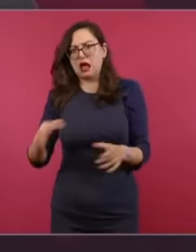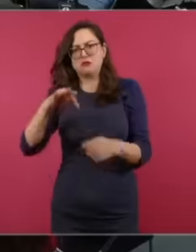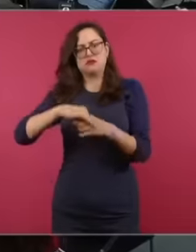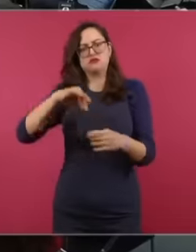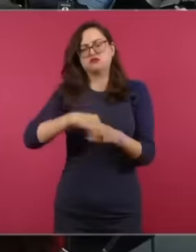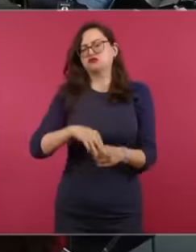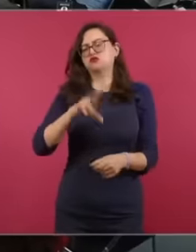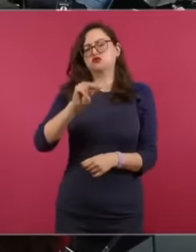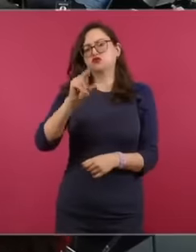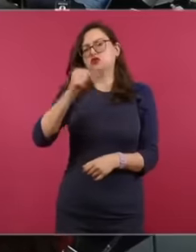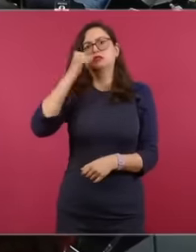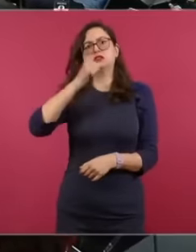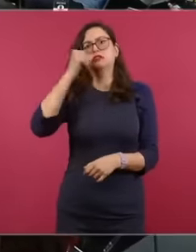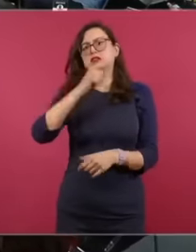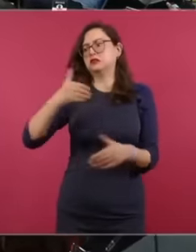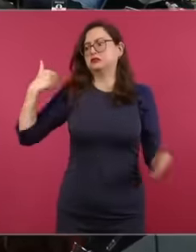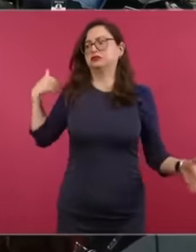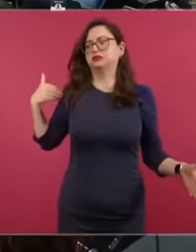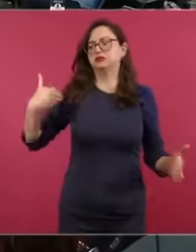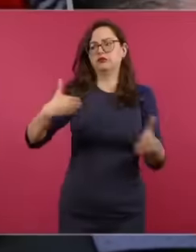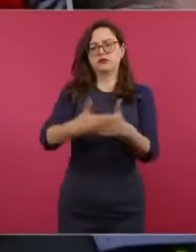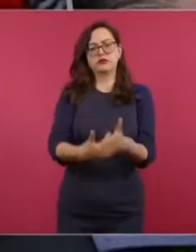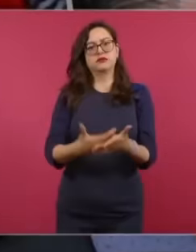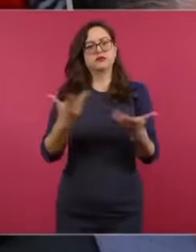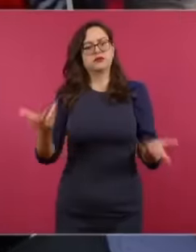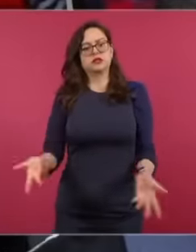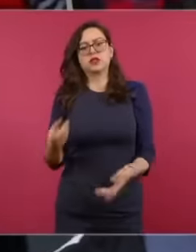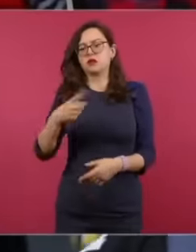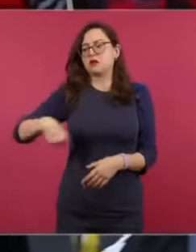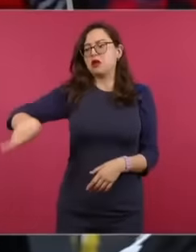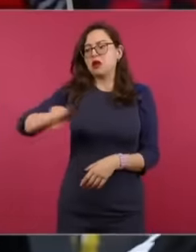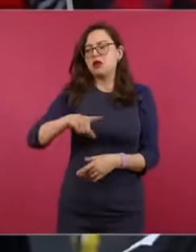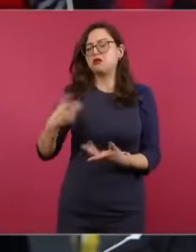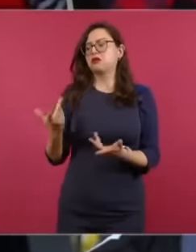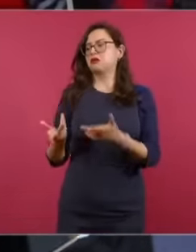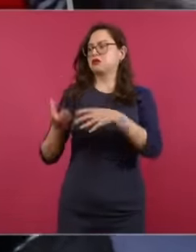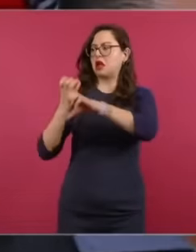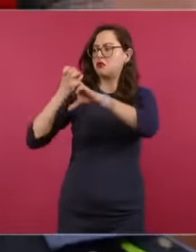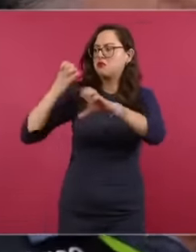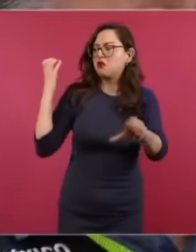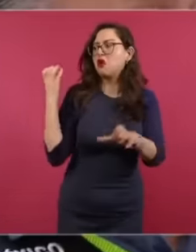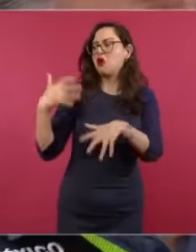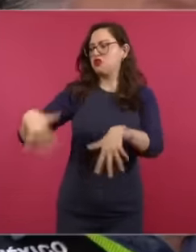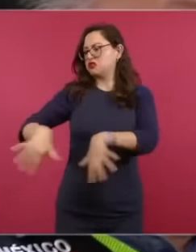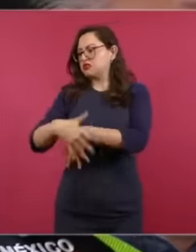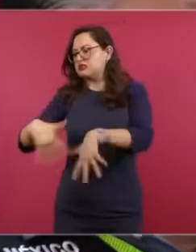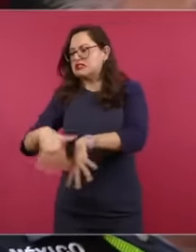throughout At least these 6 years that we have been documenting and the last trucks found